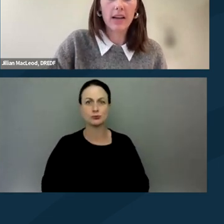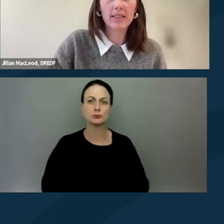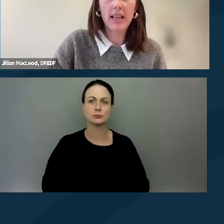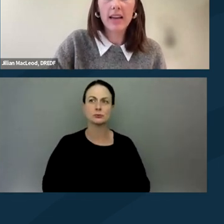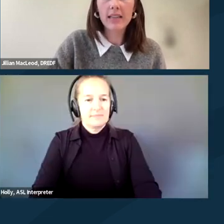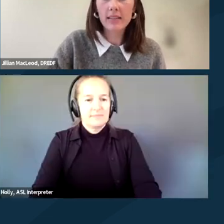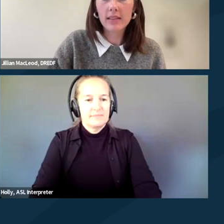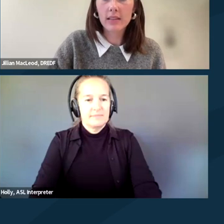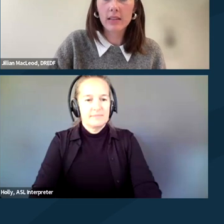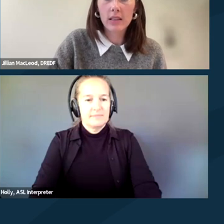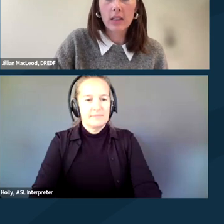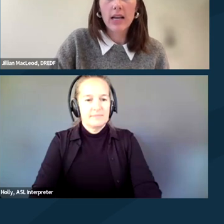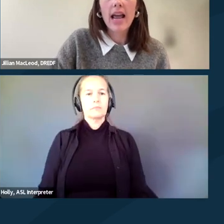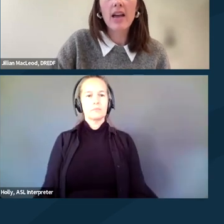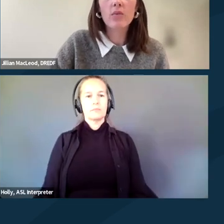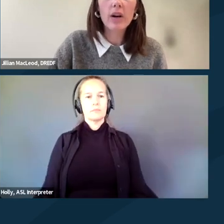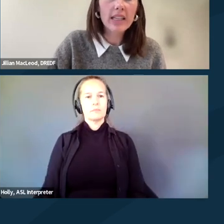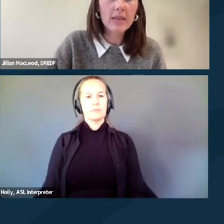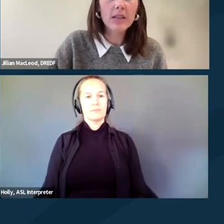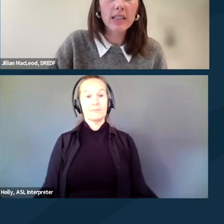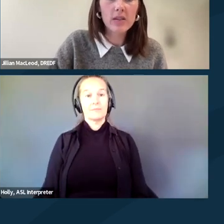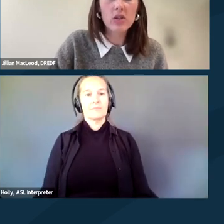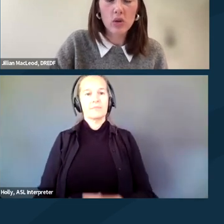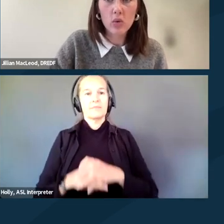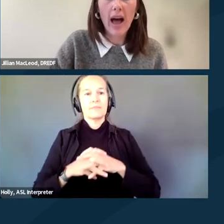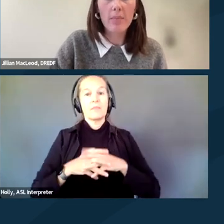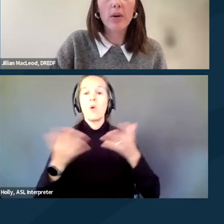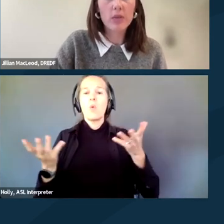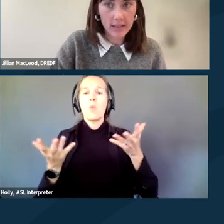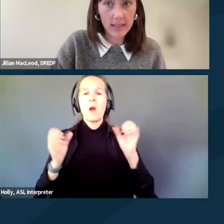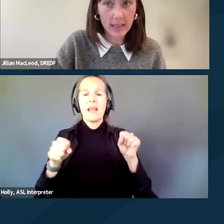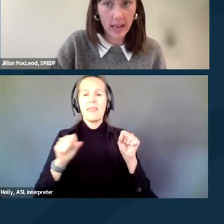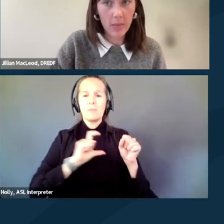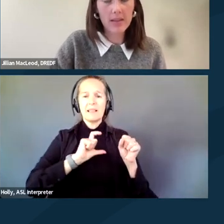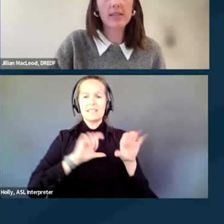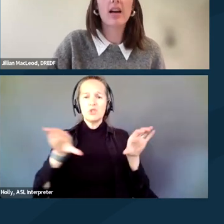Next slide. And what can the police do at protest encampments?